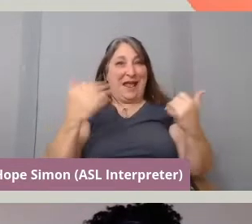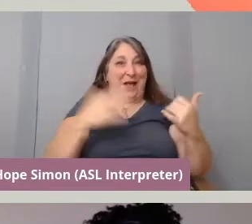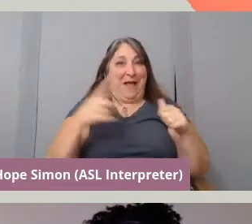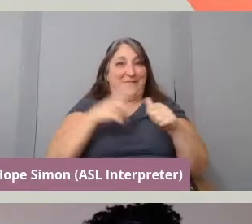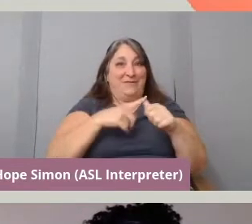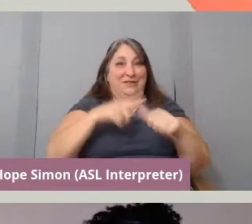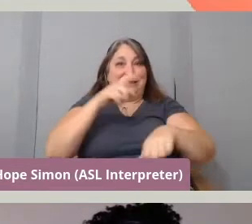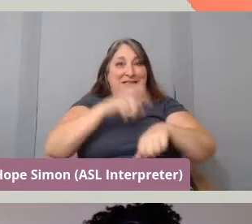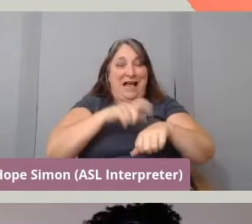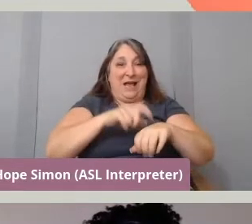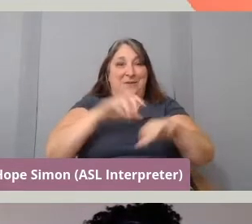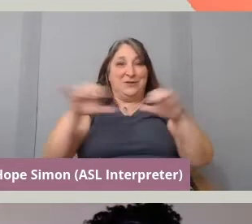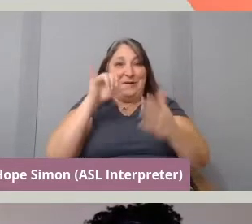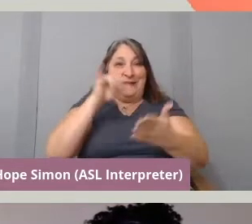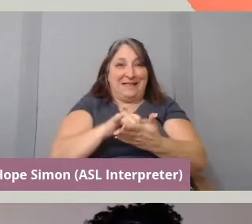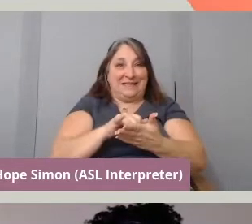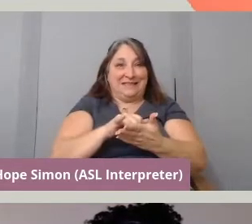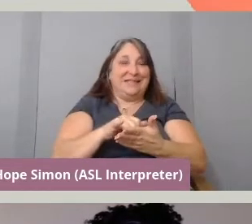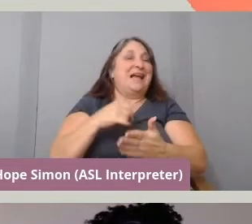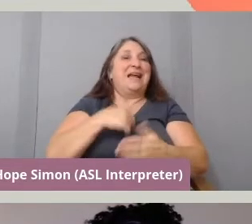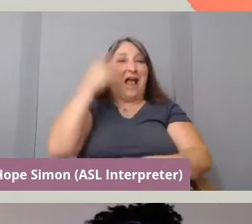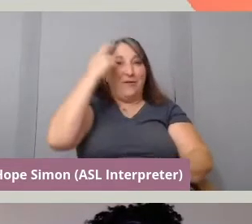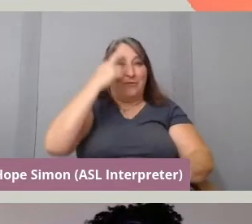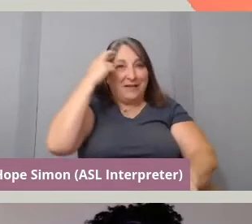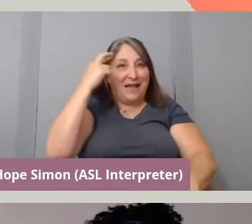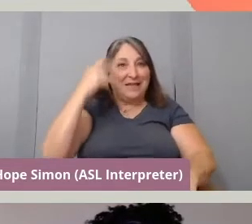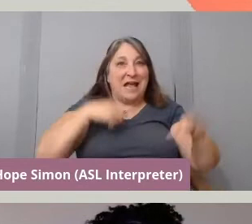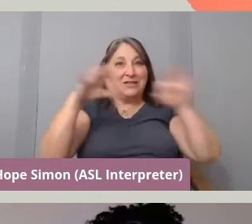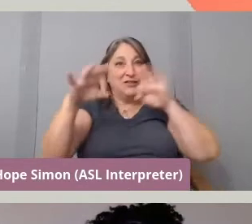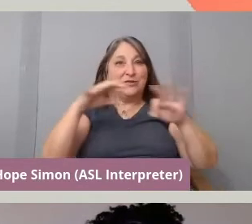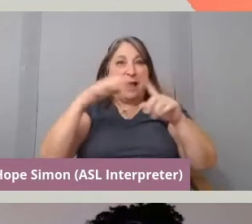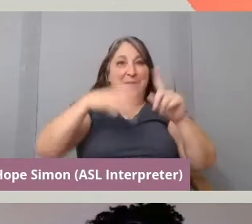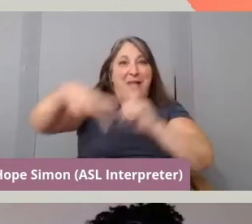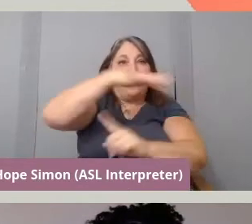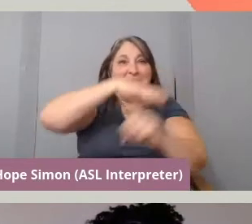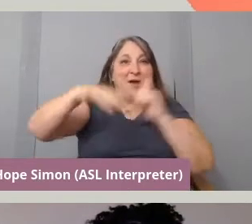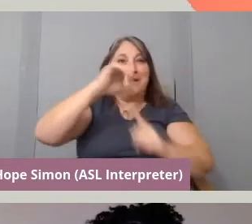This is my first time I'm participating and I realized that I described my environment